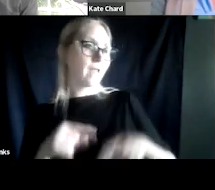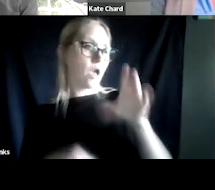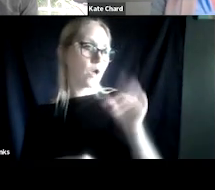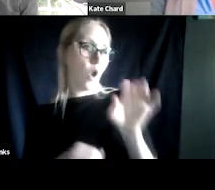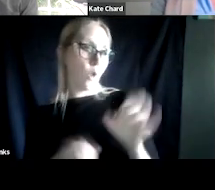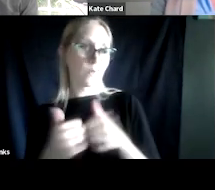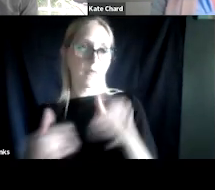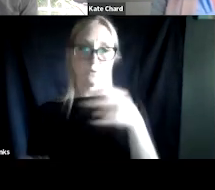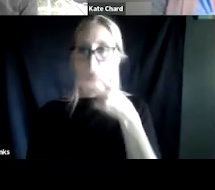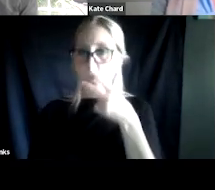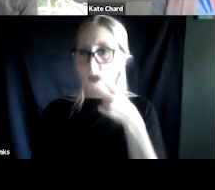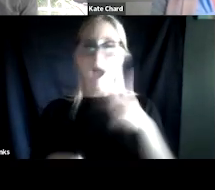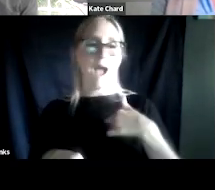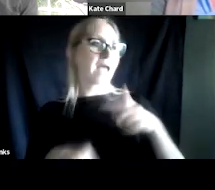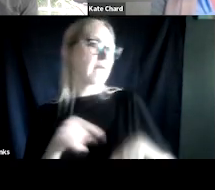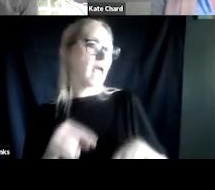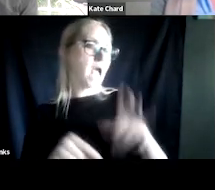I can't cope if I'm not high.